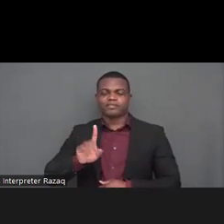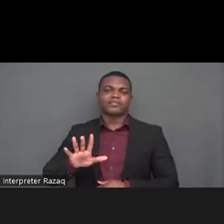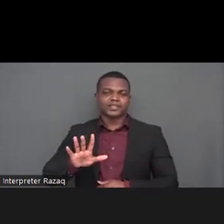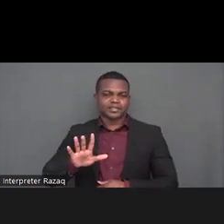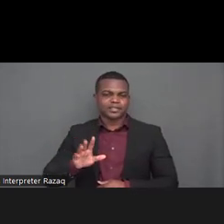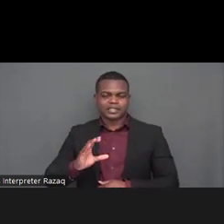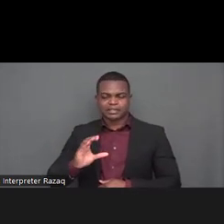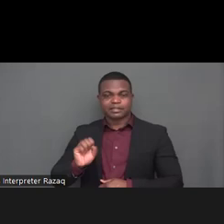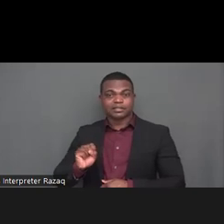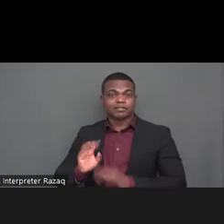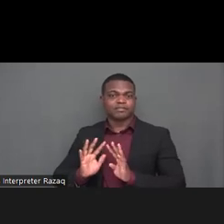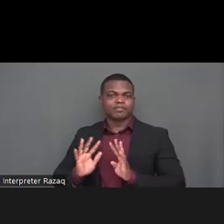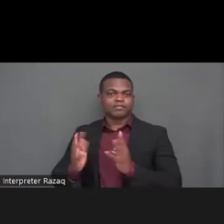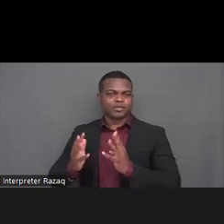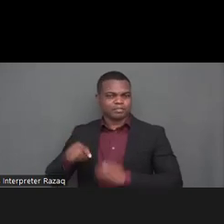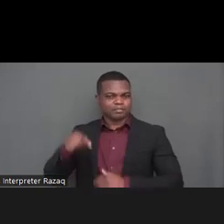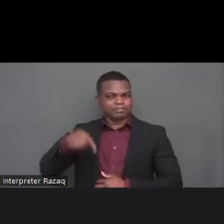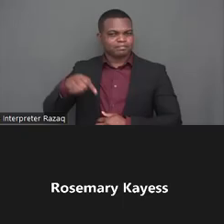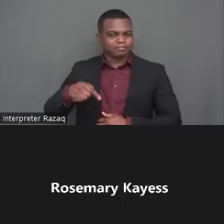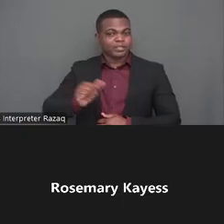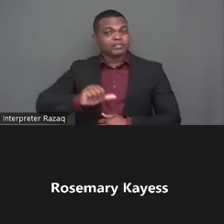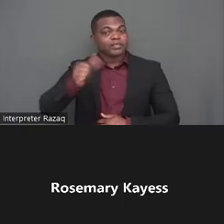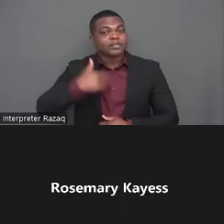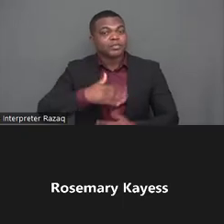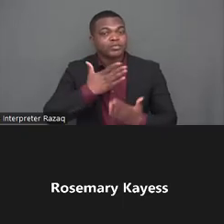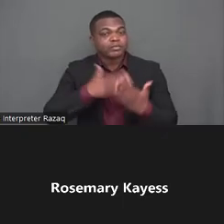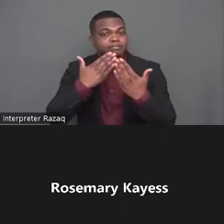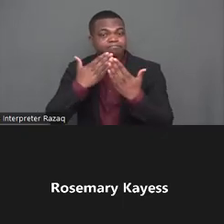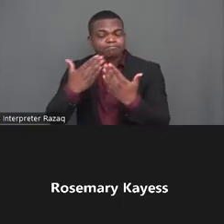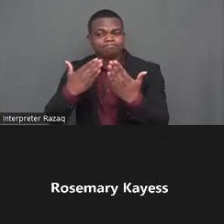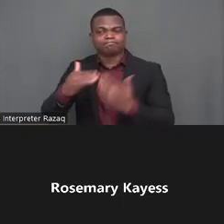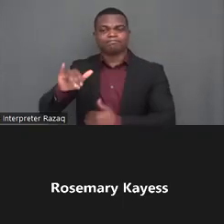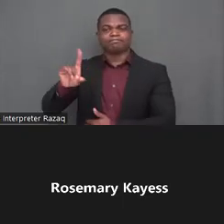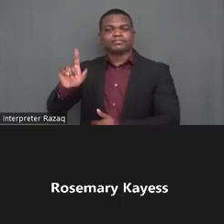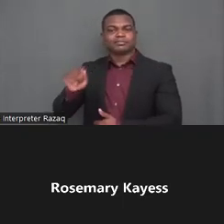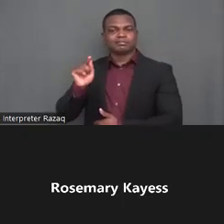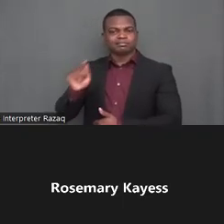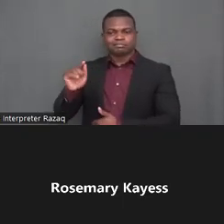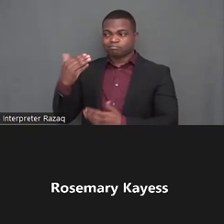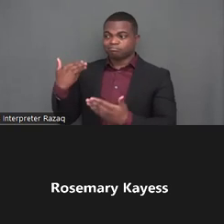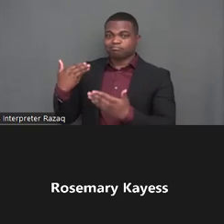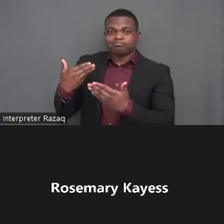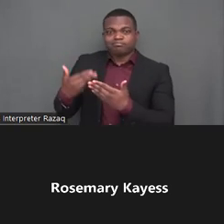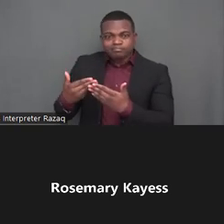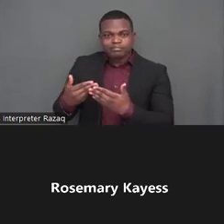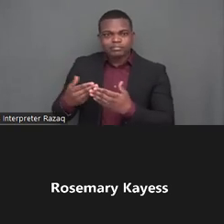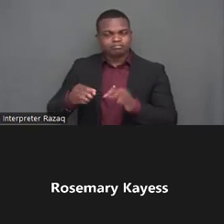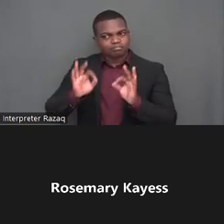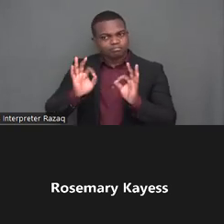invitation and organizing this important event i will also take this opportunity to thank ida for